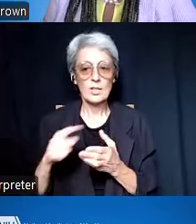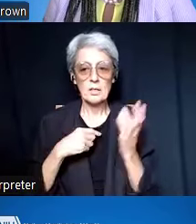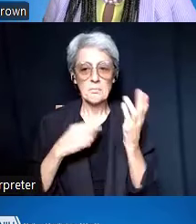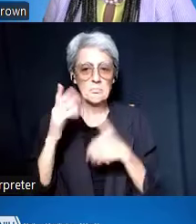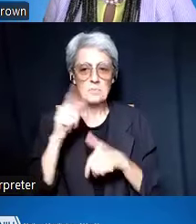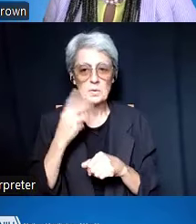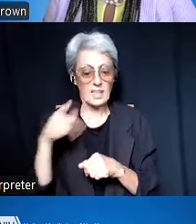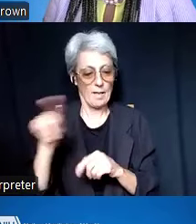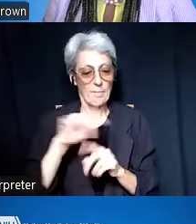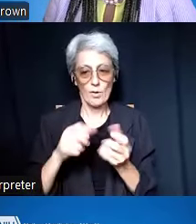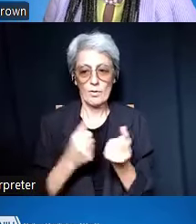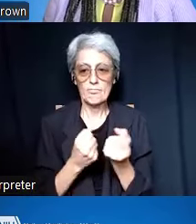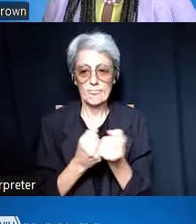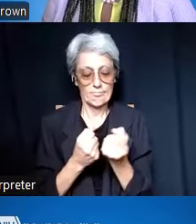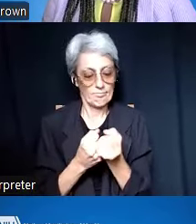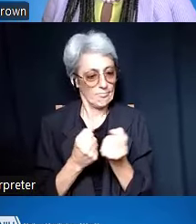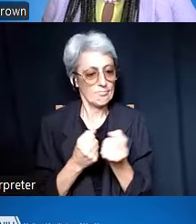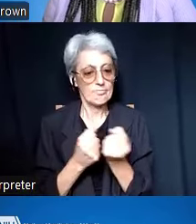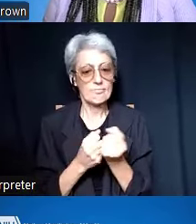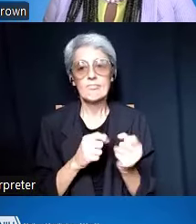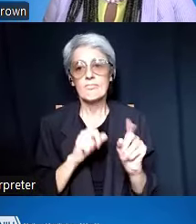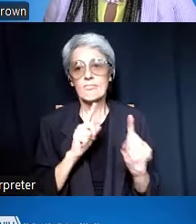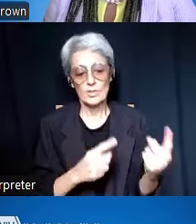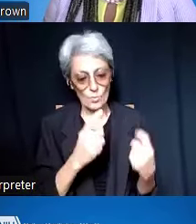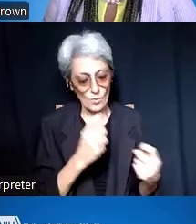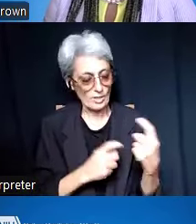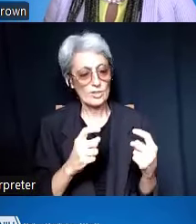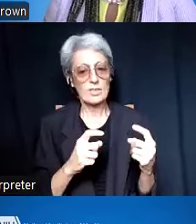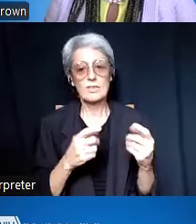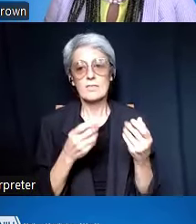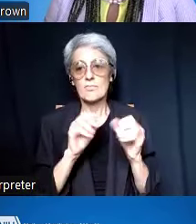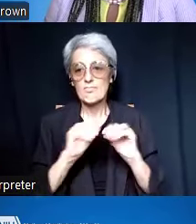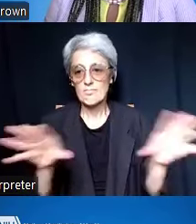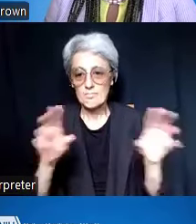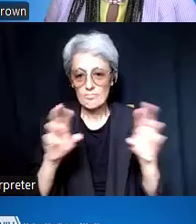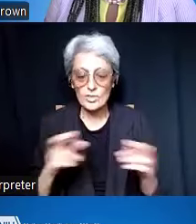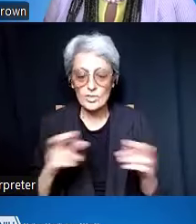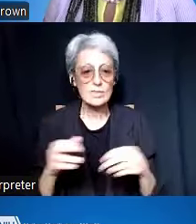and providing you with resources; they are Dr. Anastasiya Hardison,